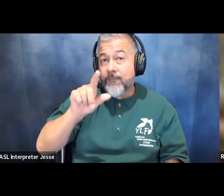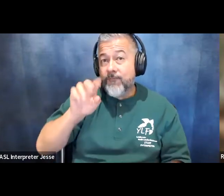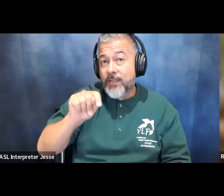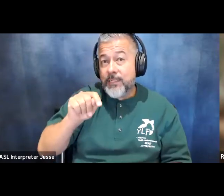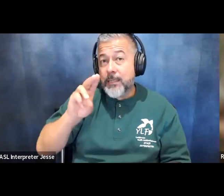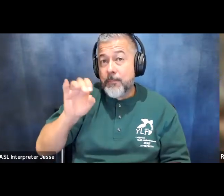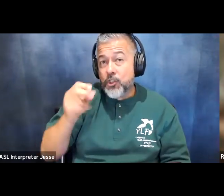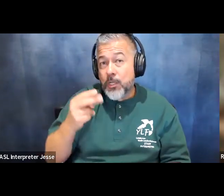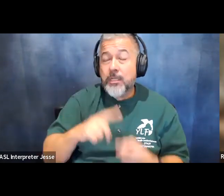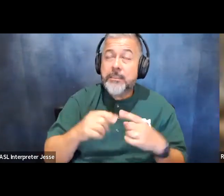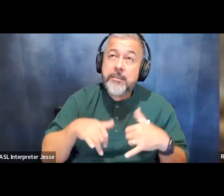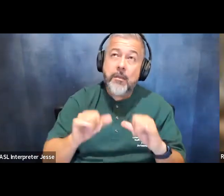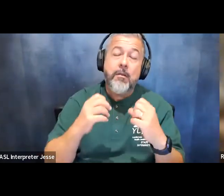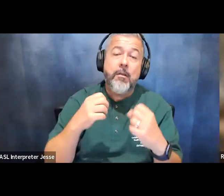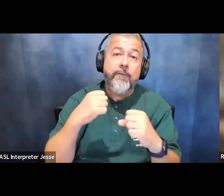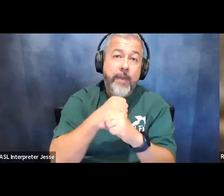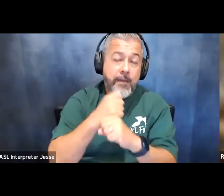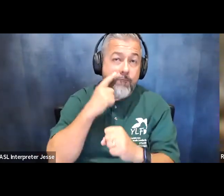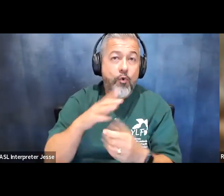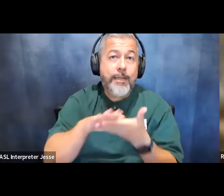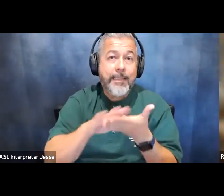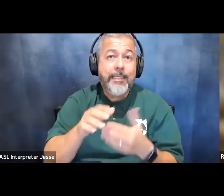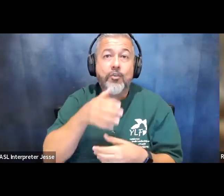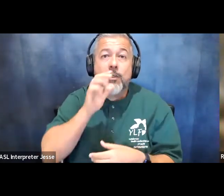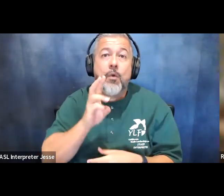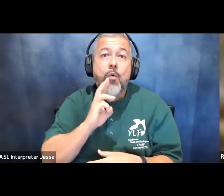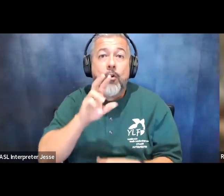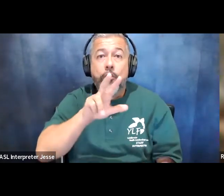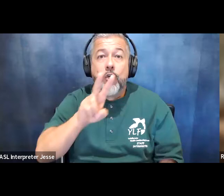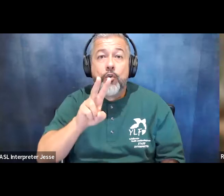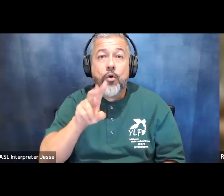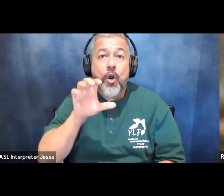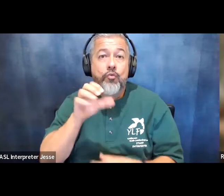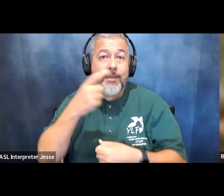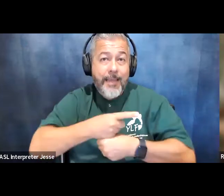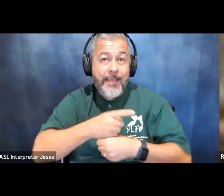clean drinking water 3 200 days after they admitted that they were poisoning children